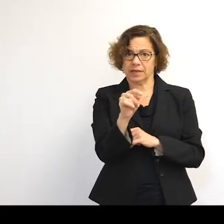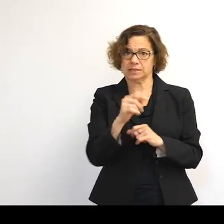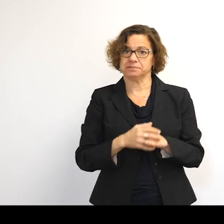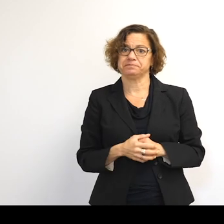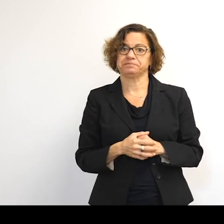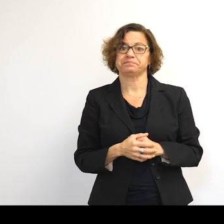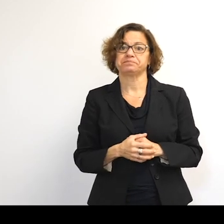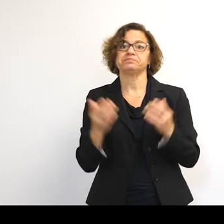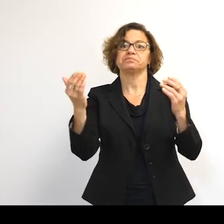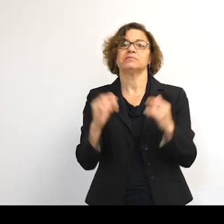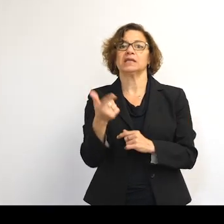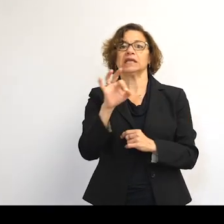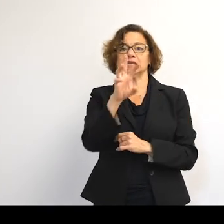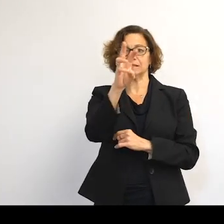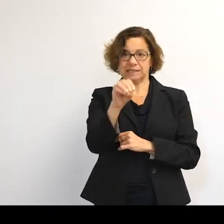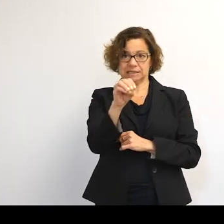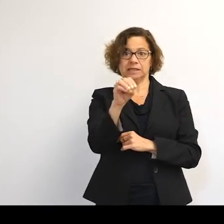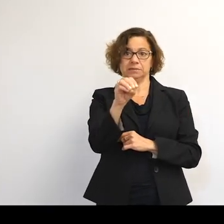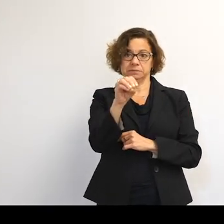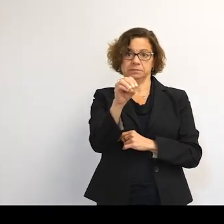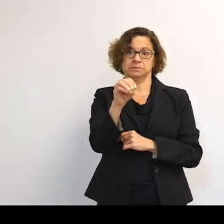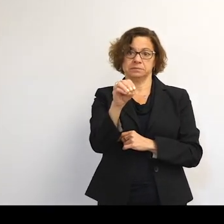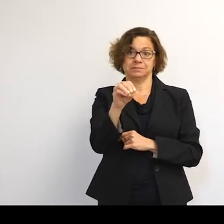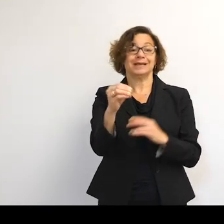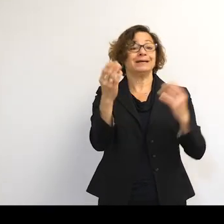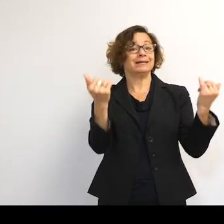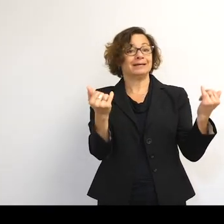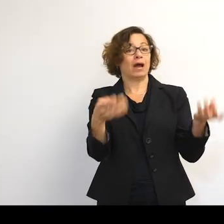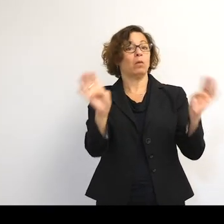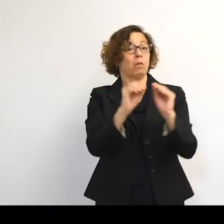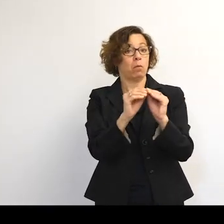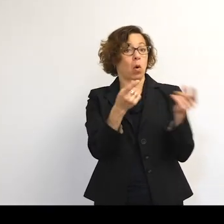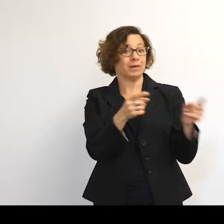So back to our view of 1960, we now know a little bit more about how these objects are moving.